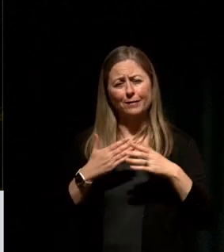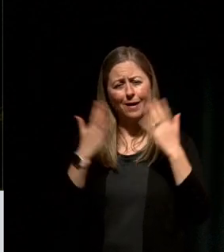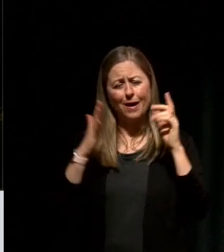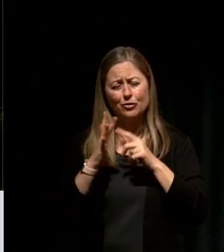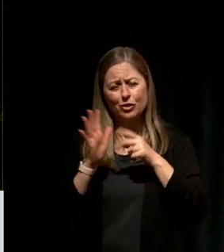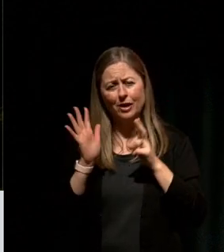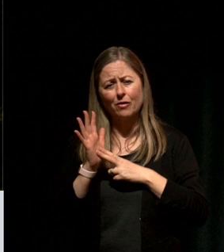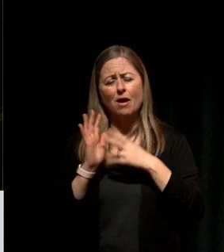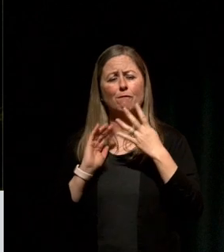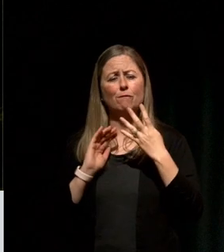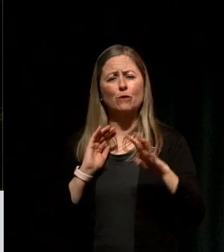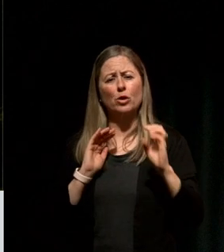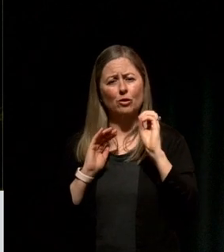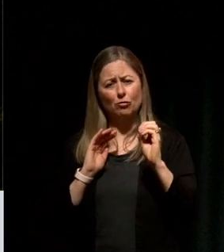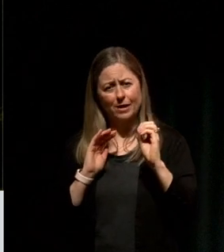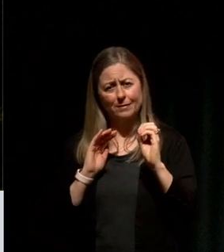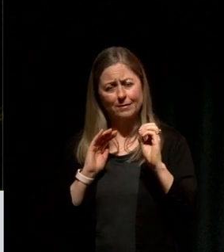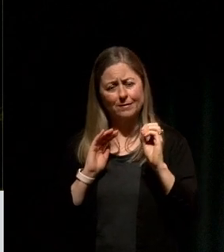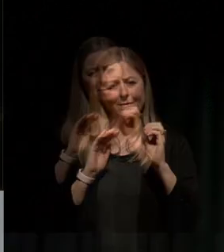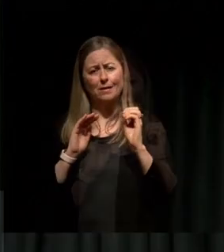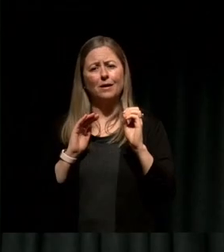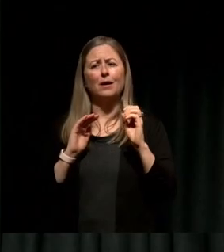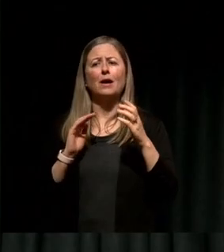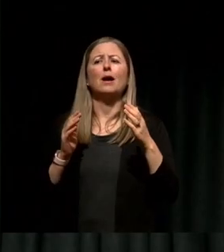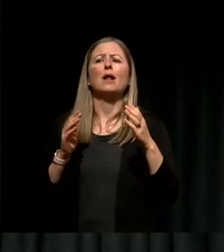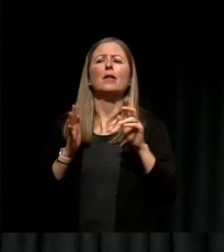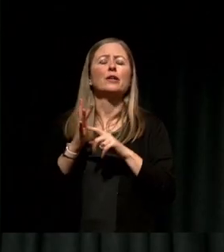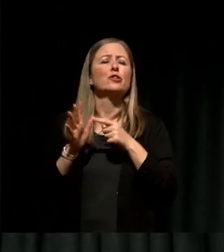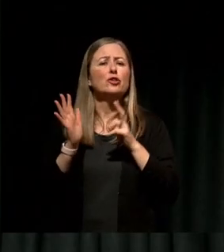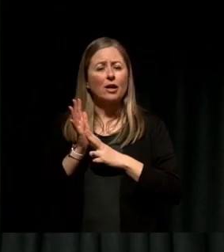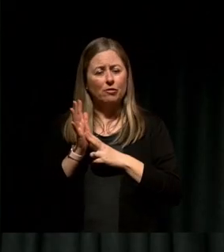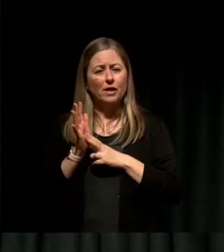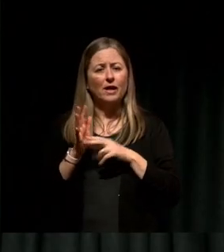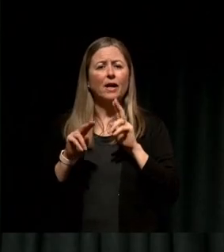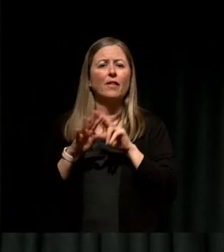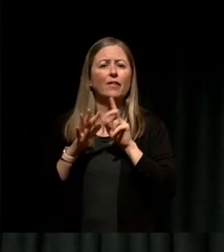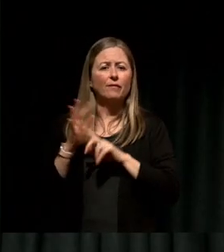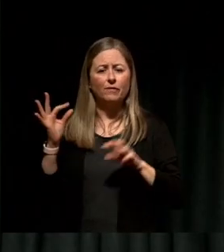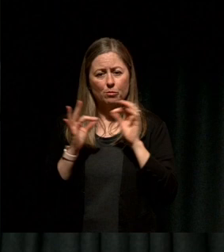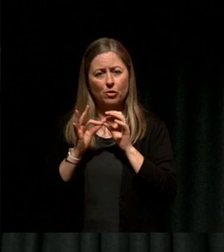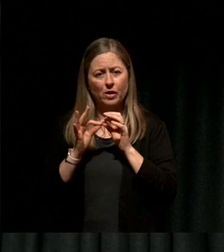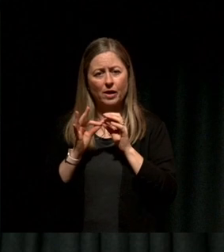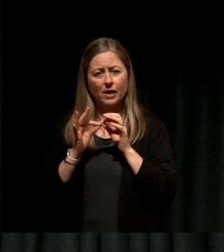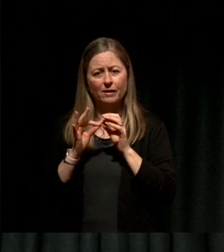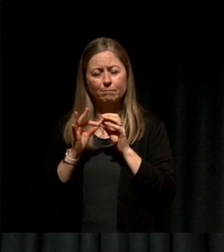And then on the 7th of February we in Victoria experienced one of the darkest days that we've ever had, Black Saturday.